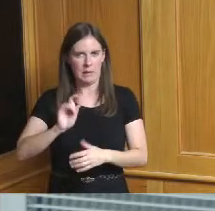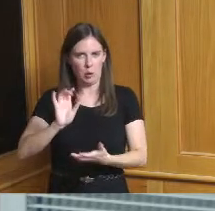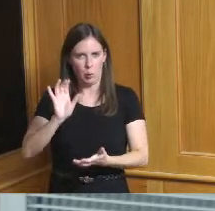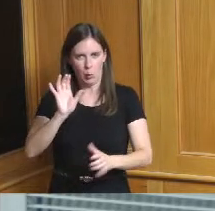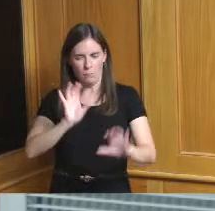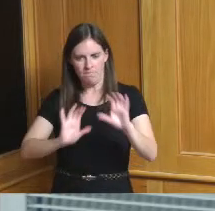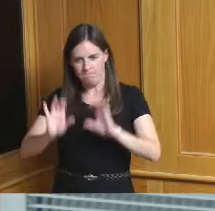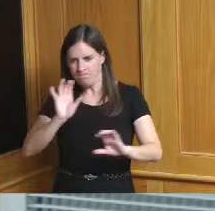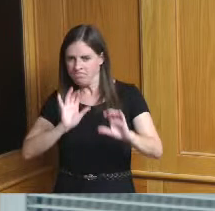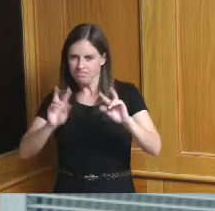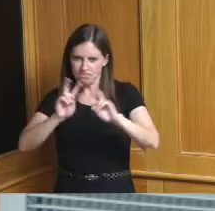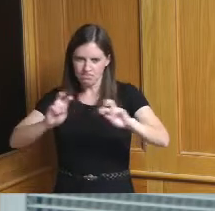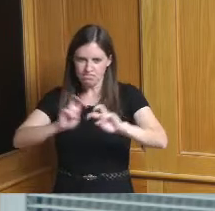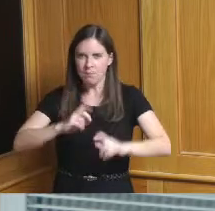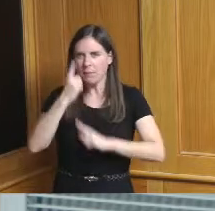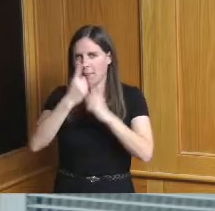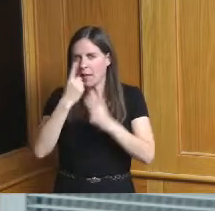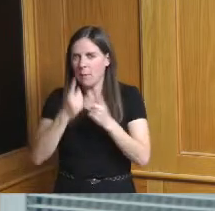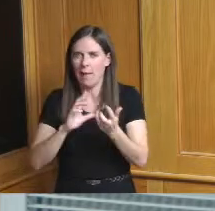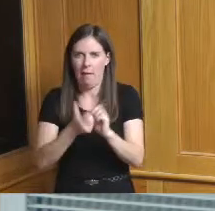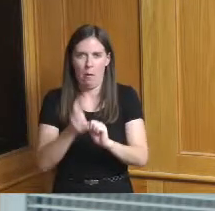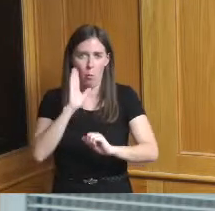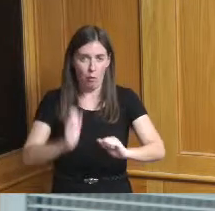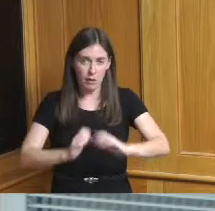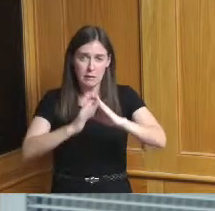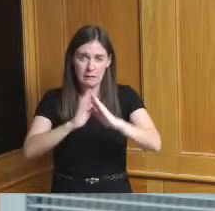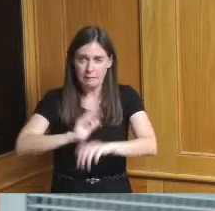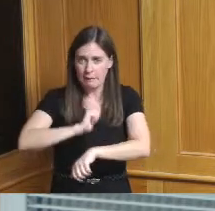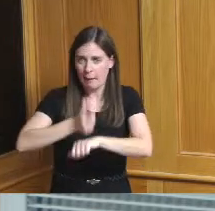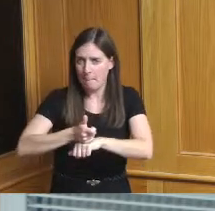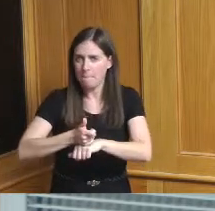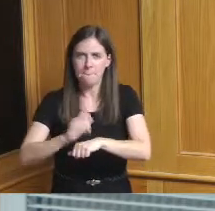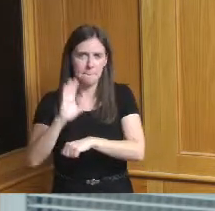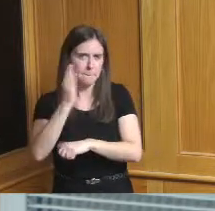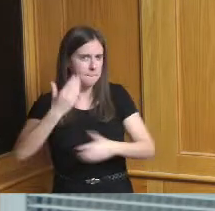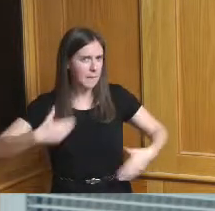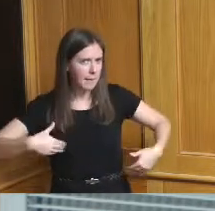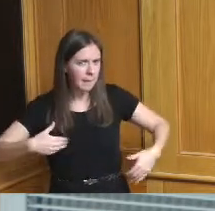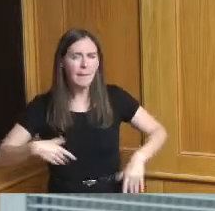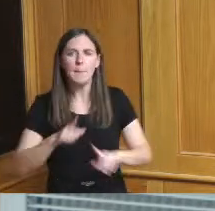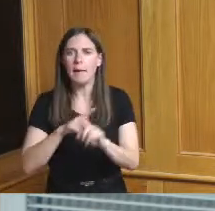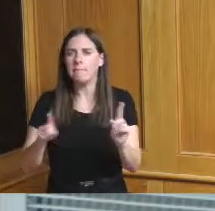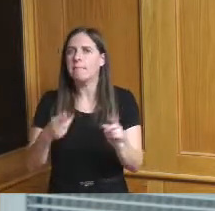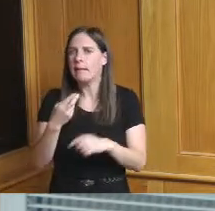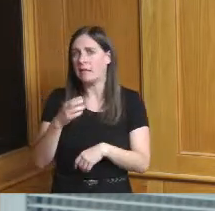about to find out how that would come about but again I'm we're HCDC is here to help we do help